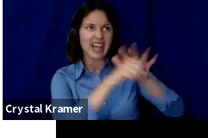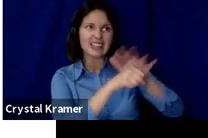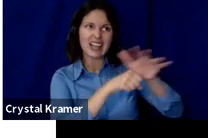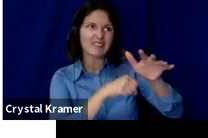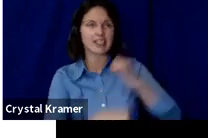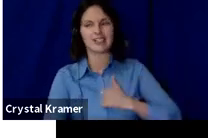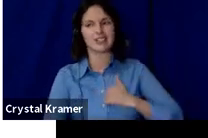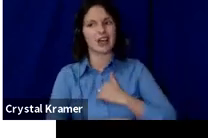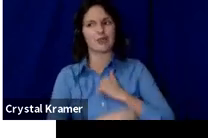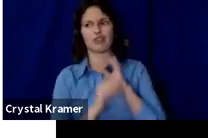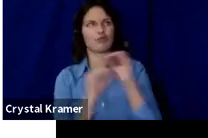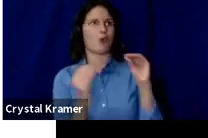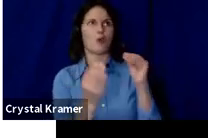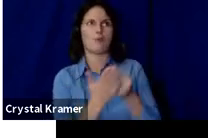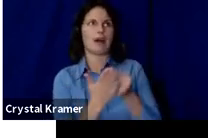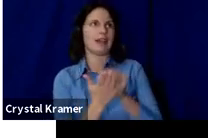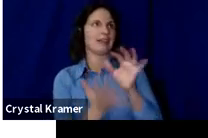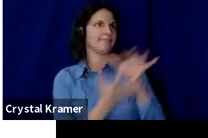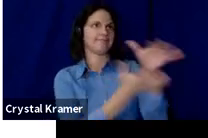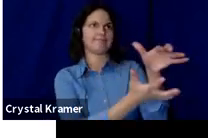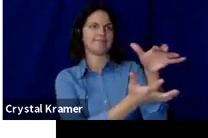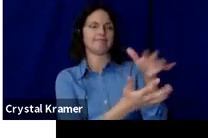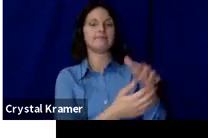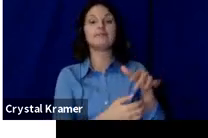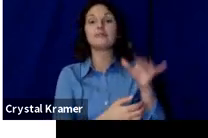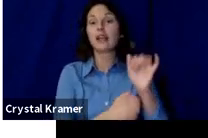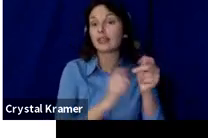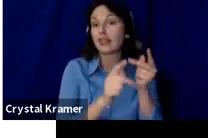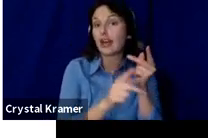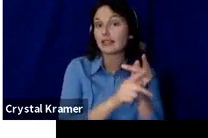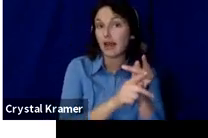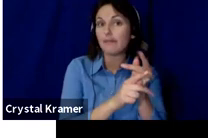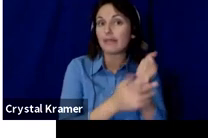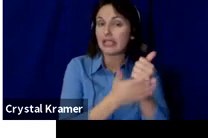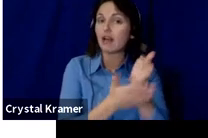All‑or‑nothing is helpful if the type of project or work that you're doing needs